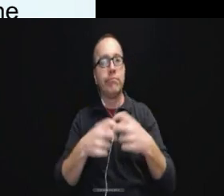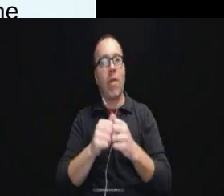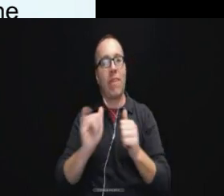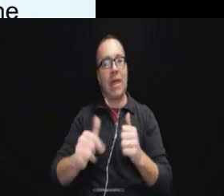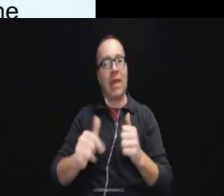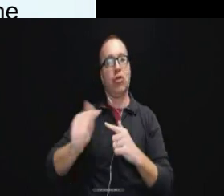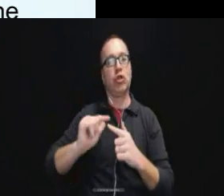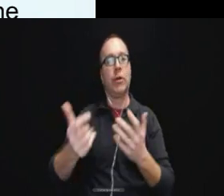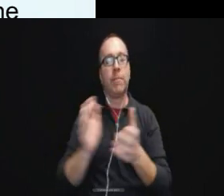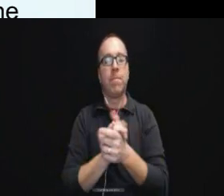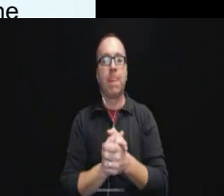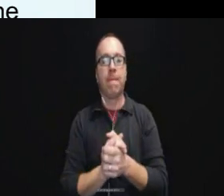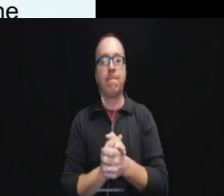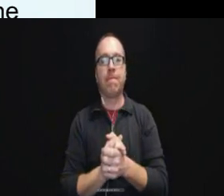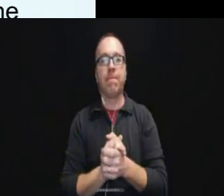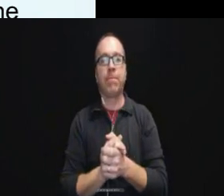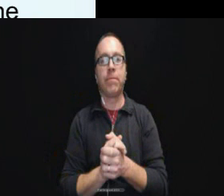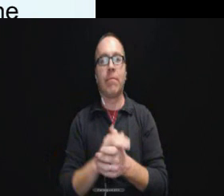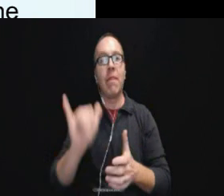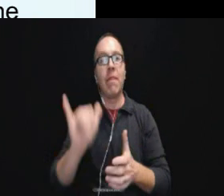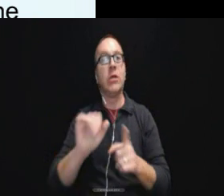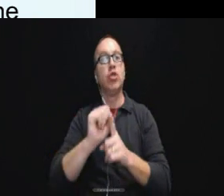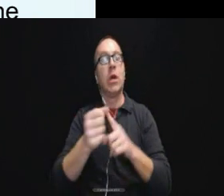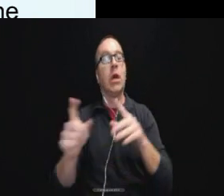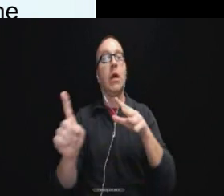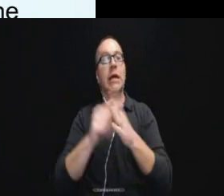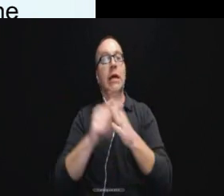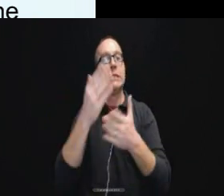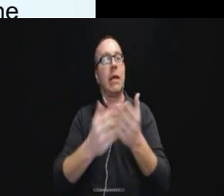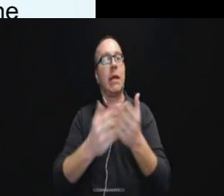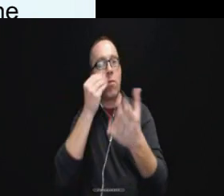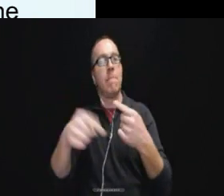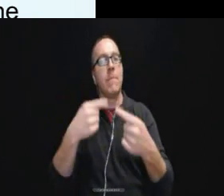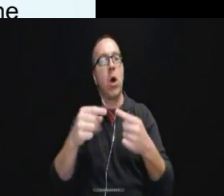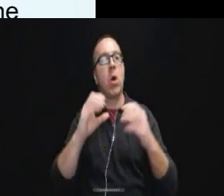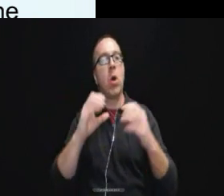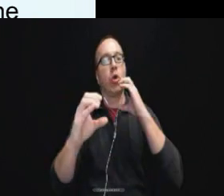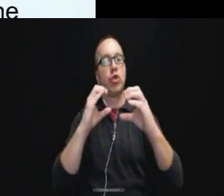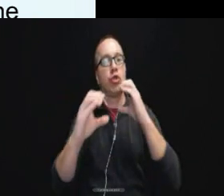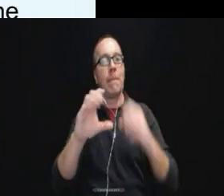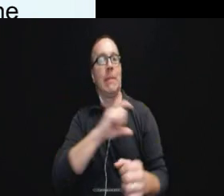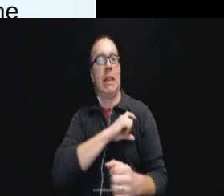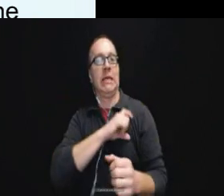This case also gives us some information about the communication at the police station.